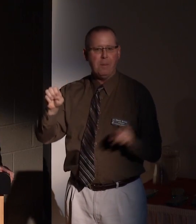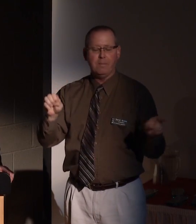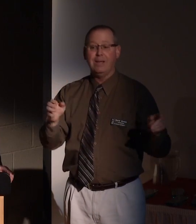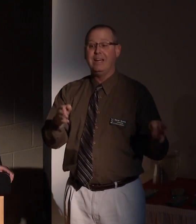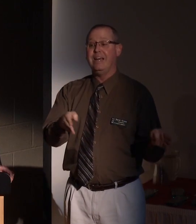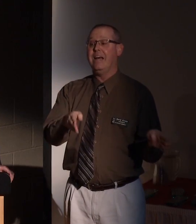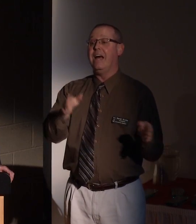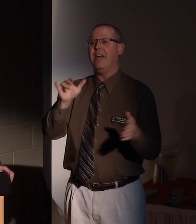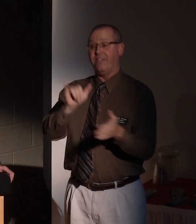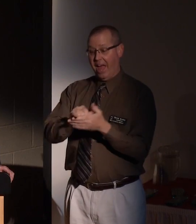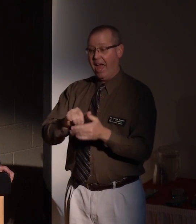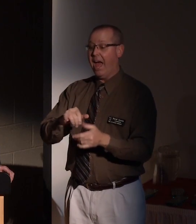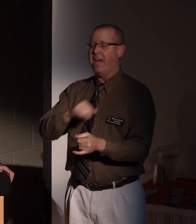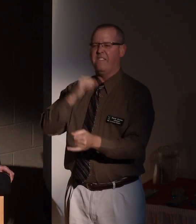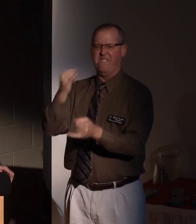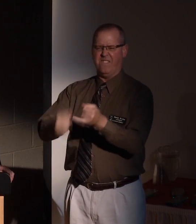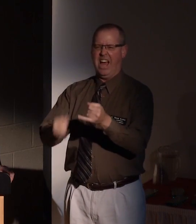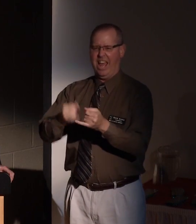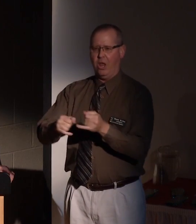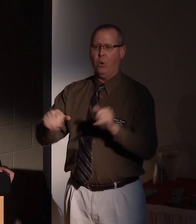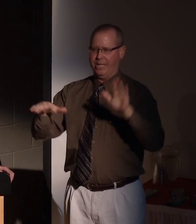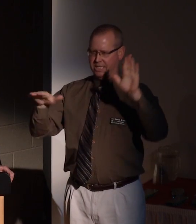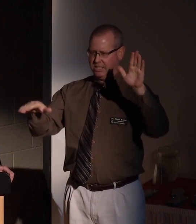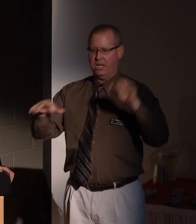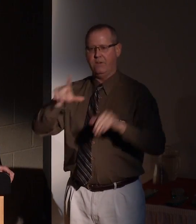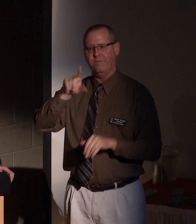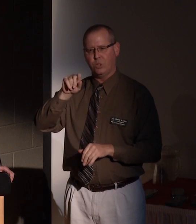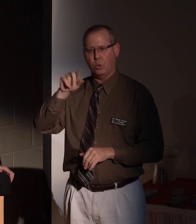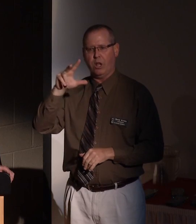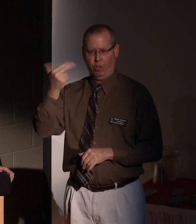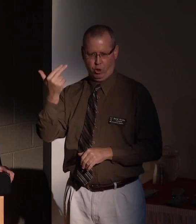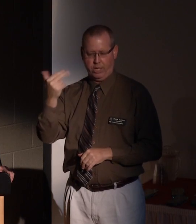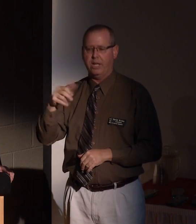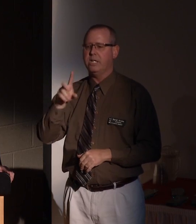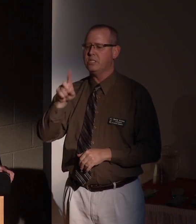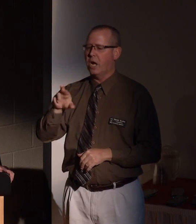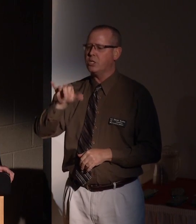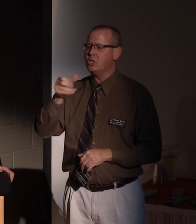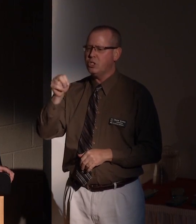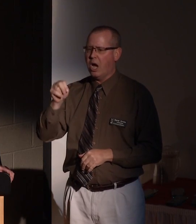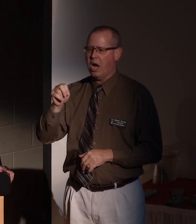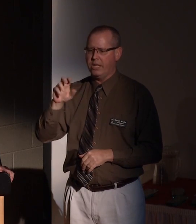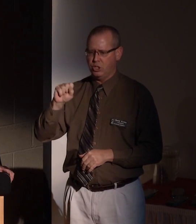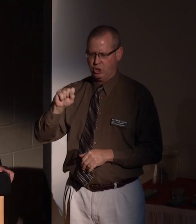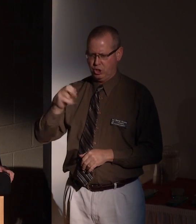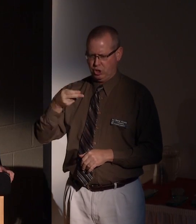And that brings us to our final inductee for 2013, Dr. John Schott.